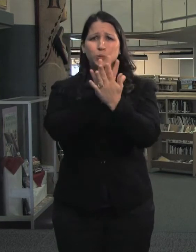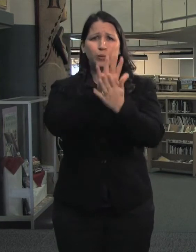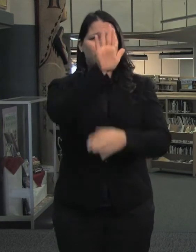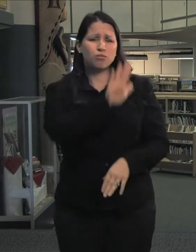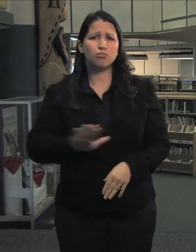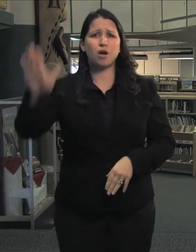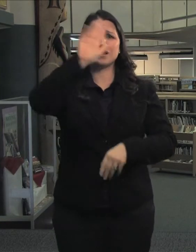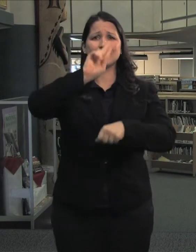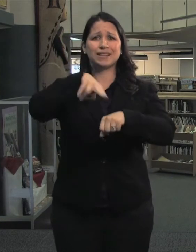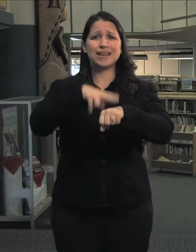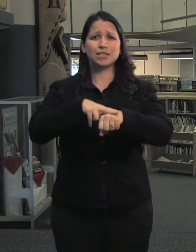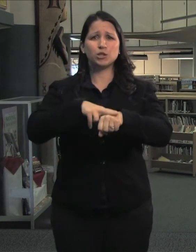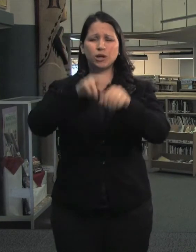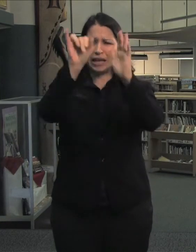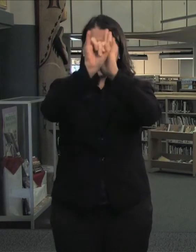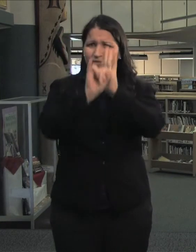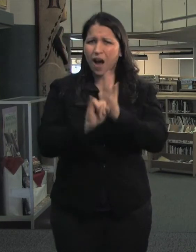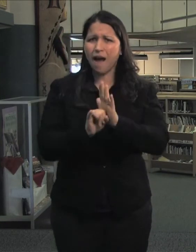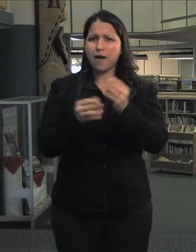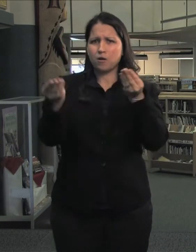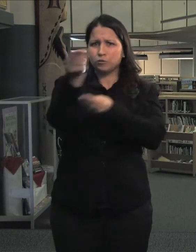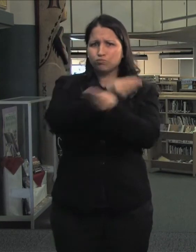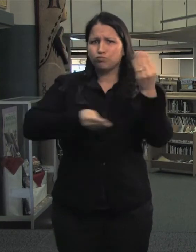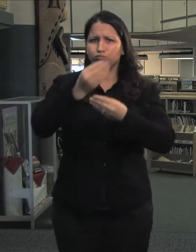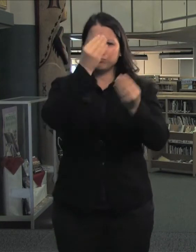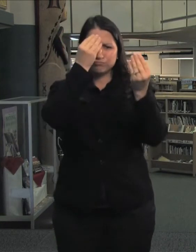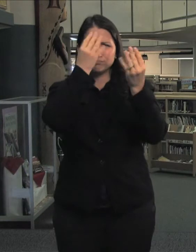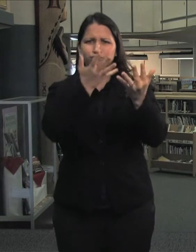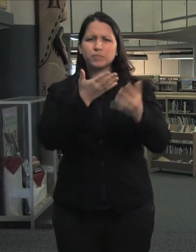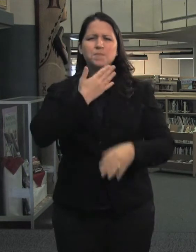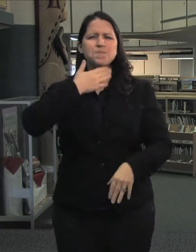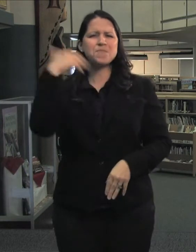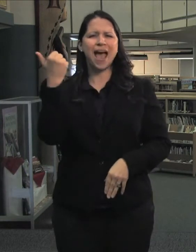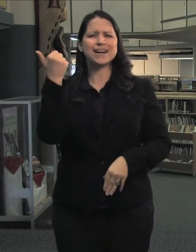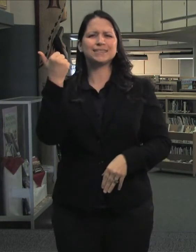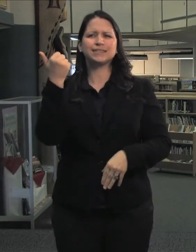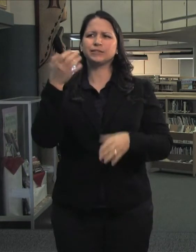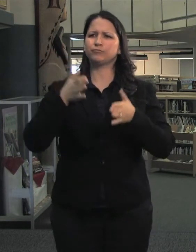around the nation to Iidentify and share best